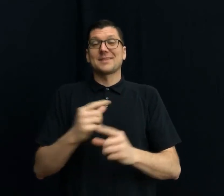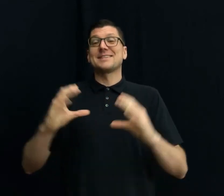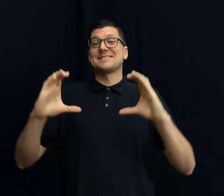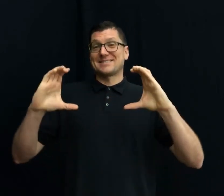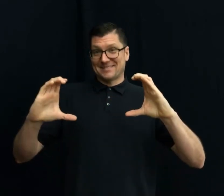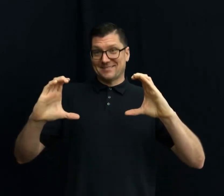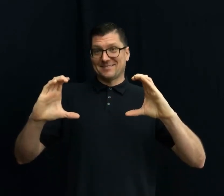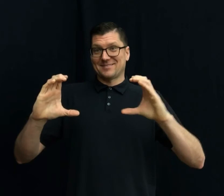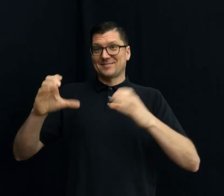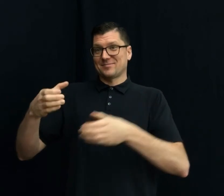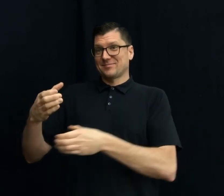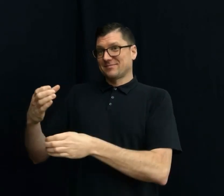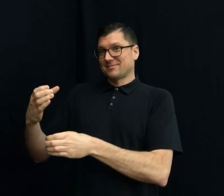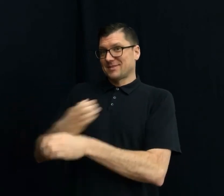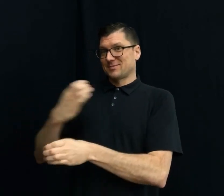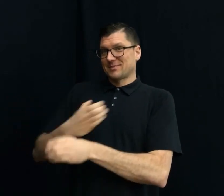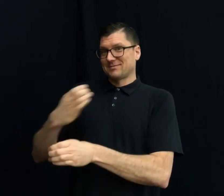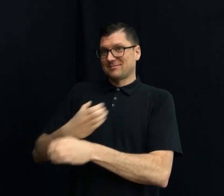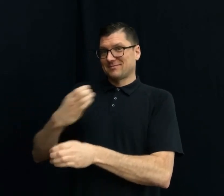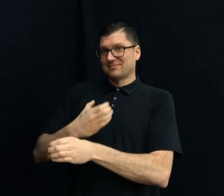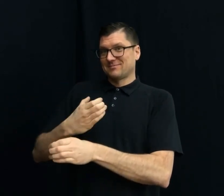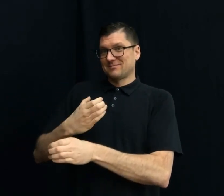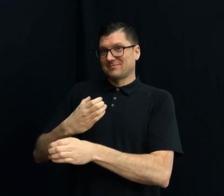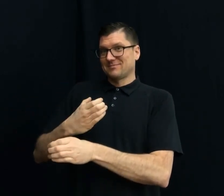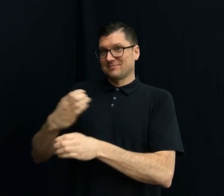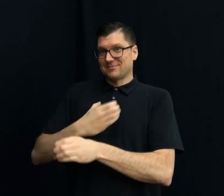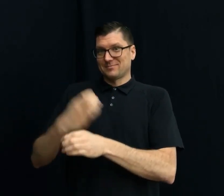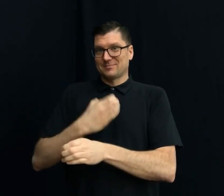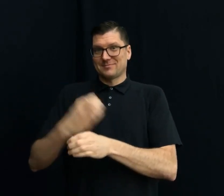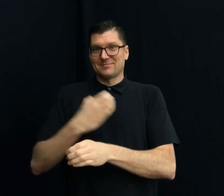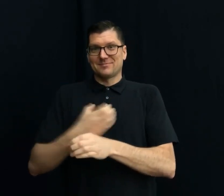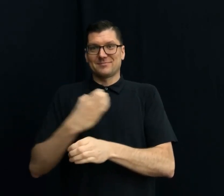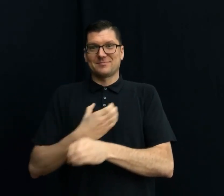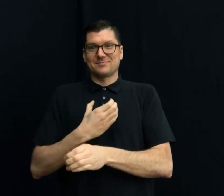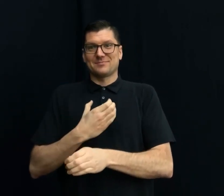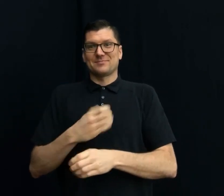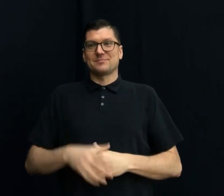CALCULUS